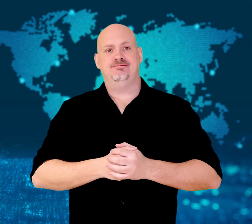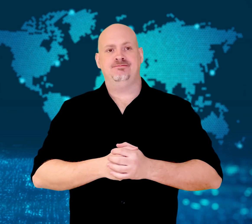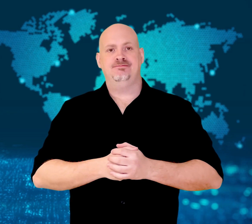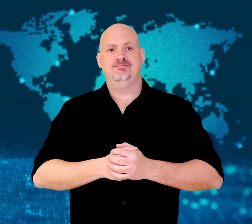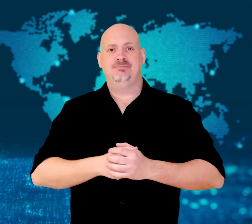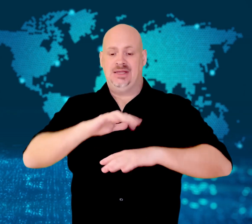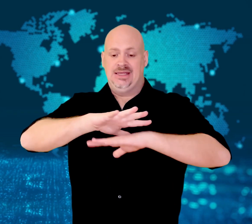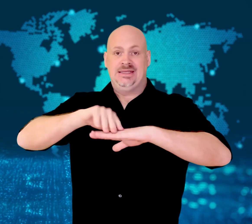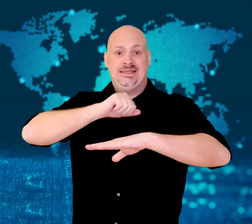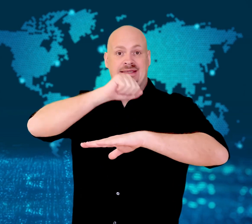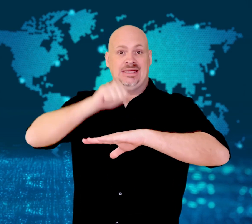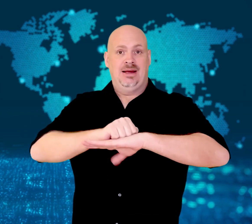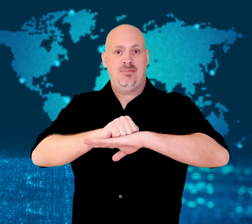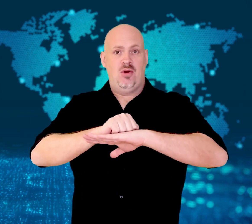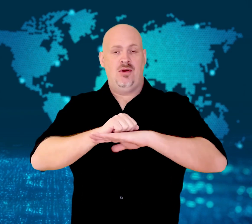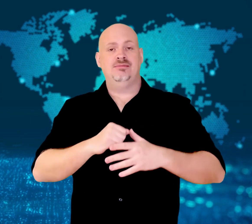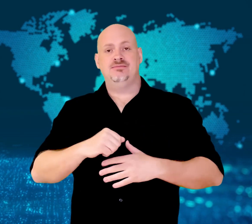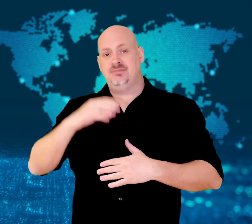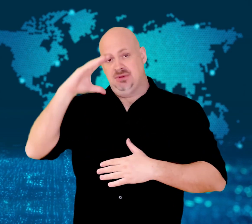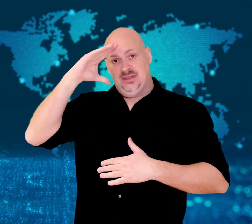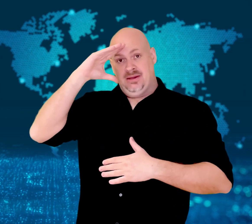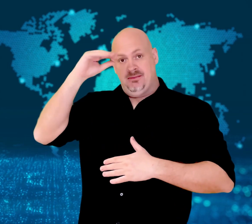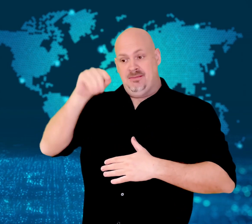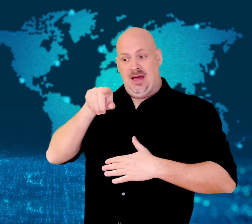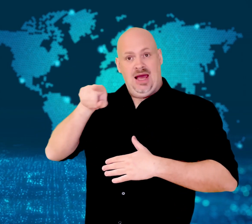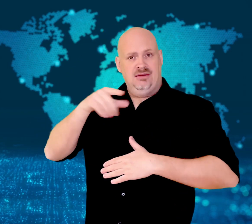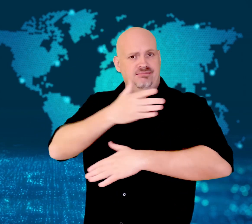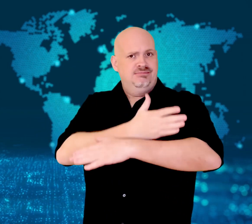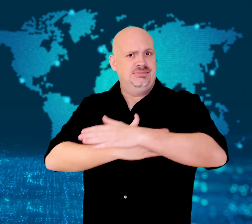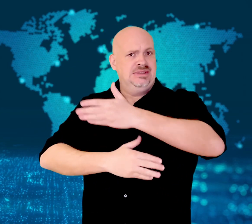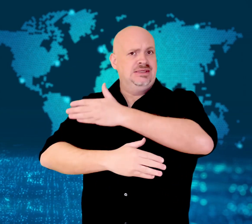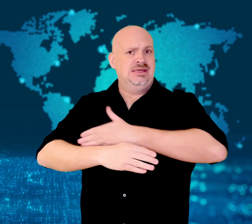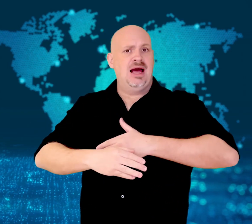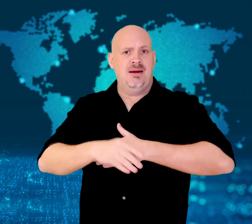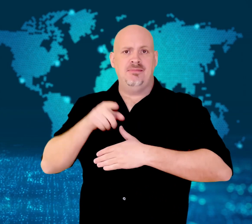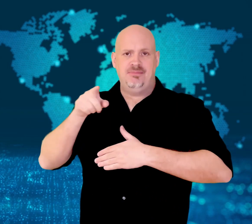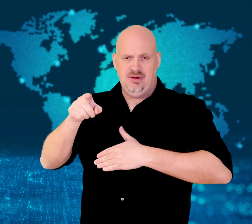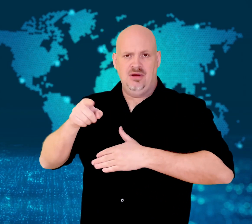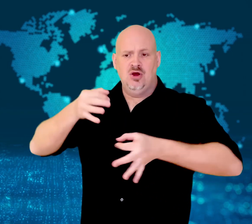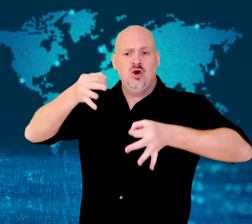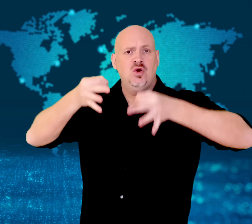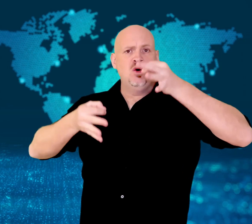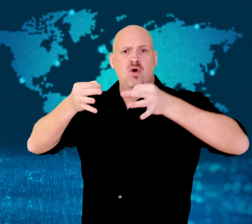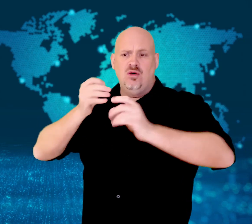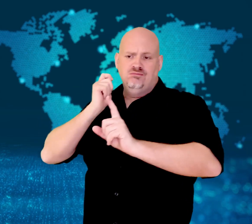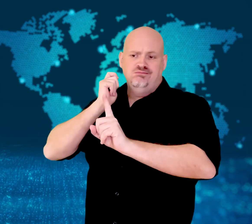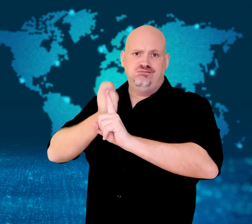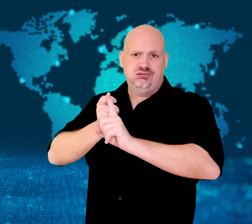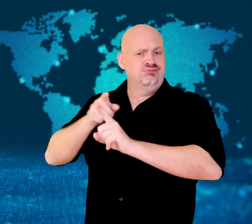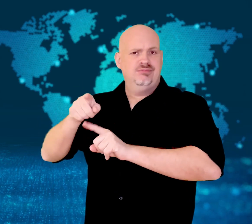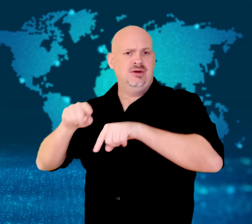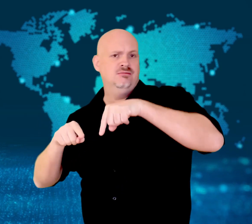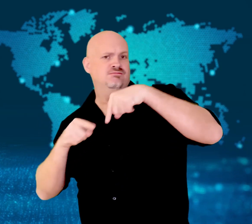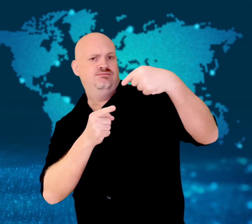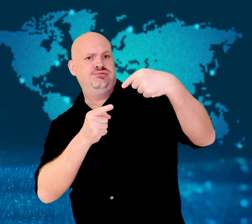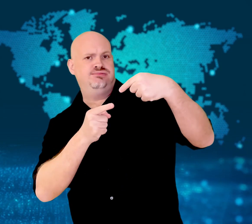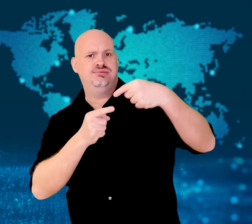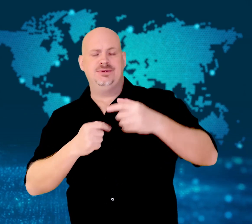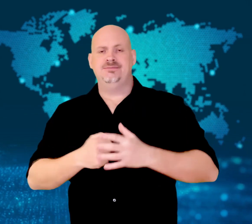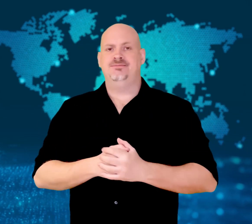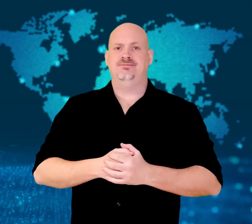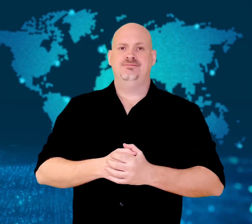Disabled man appeals court.